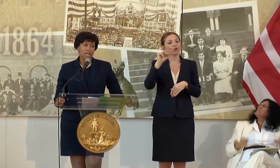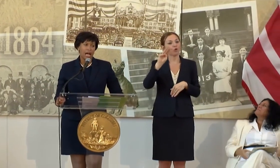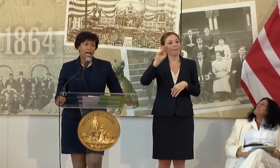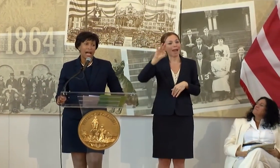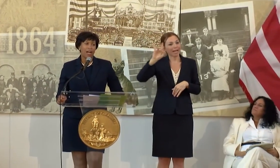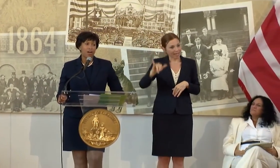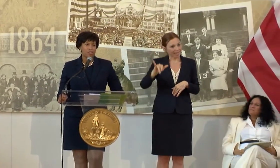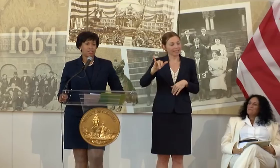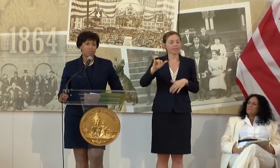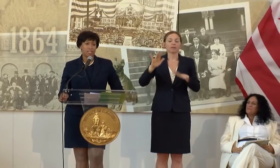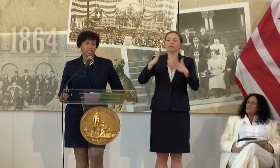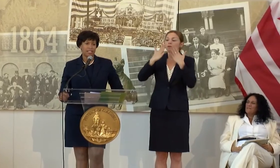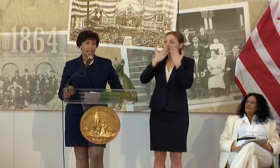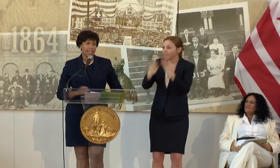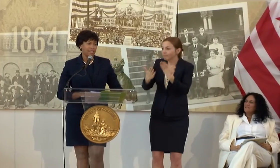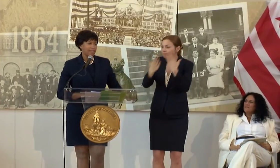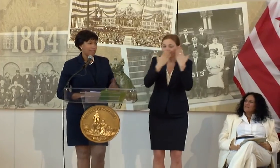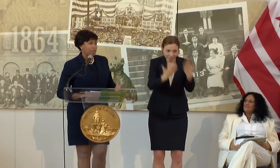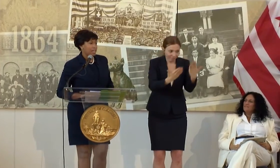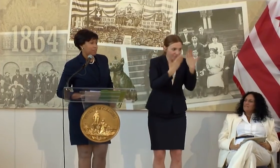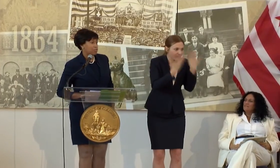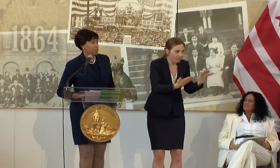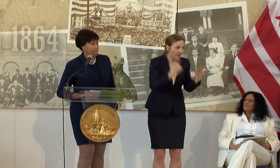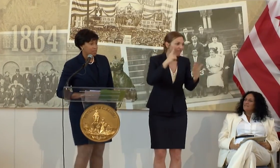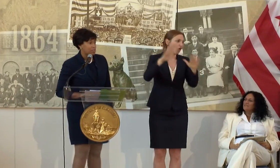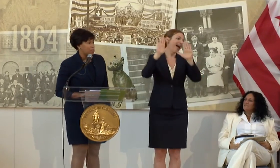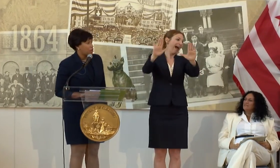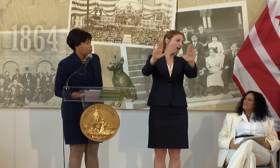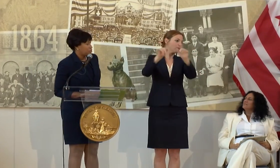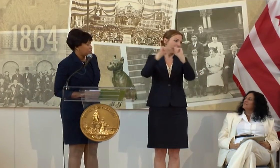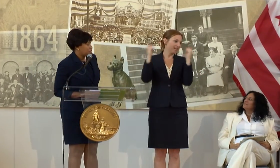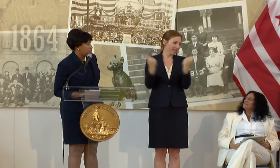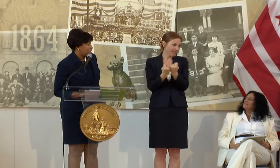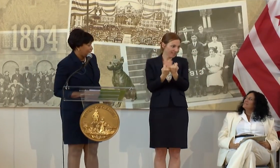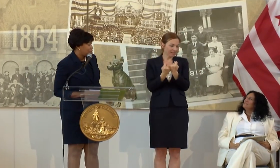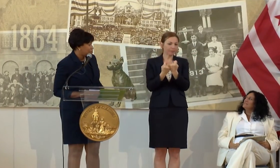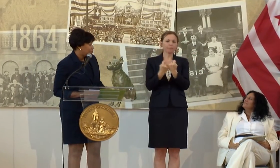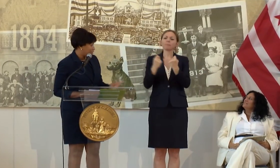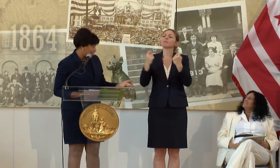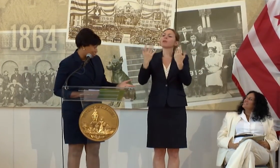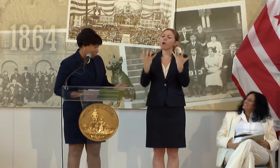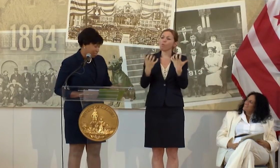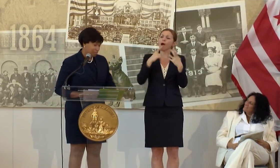I ALSO WANT TO SAY THAT WE HAVE A TREMENDOUS PARTNERSHIP WITH THE COUNCIL OF THE DISTRICT OF